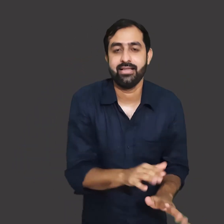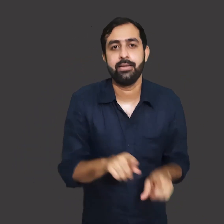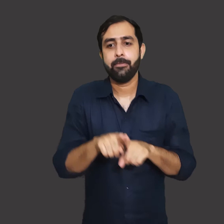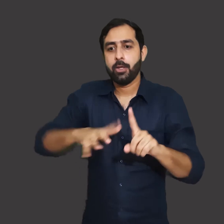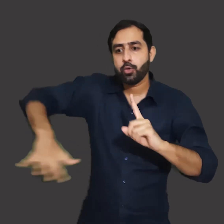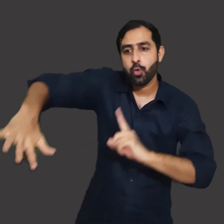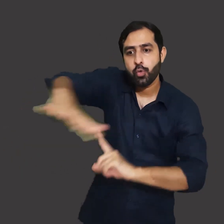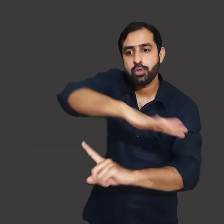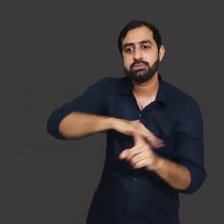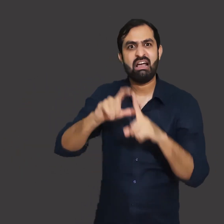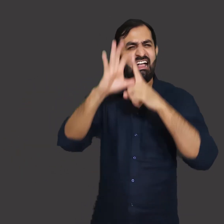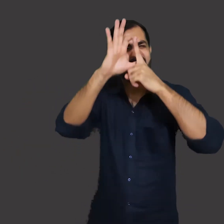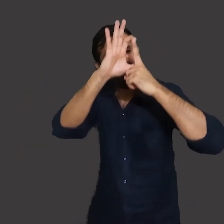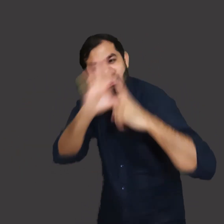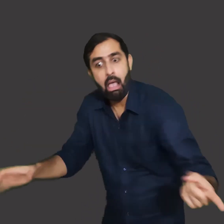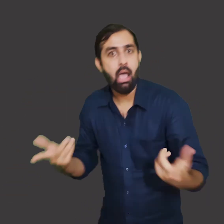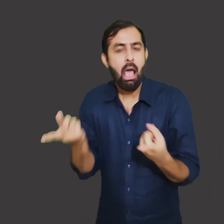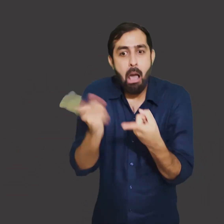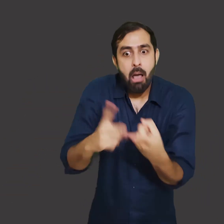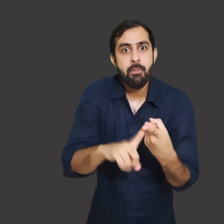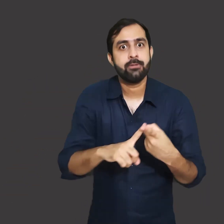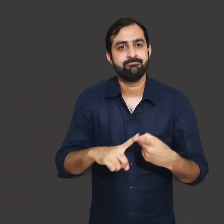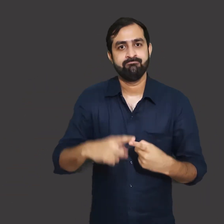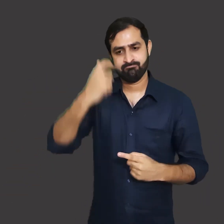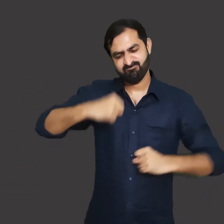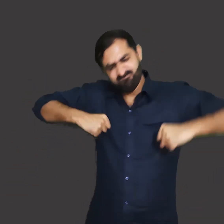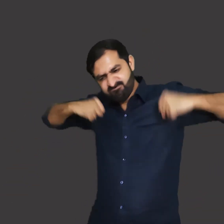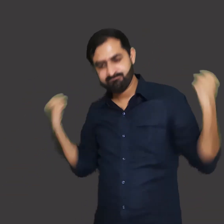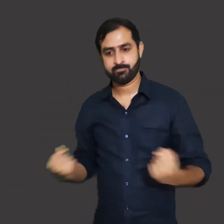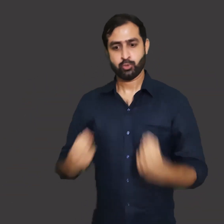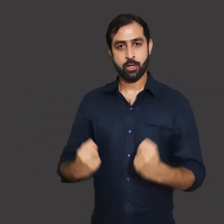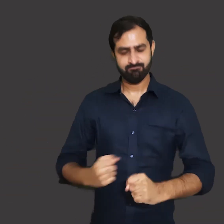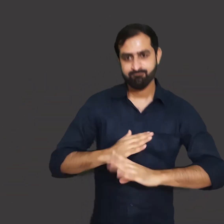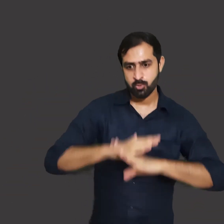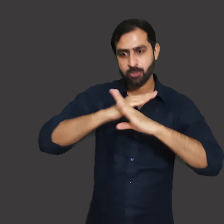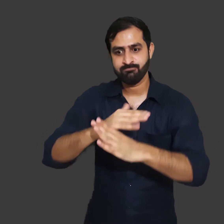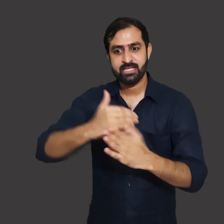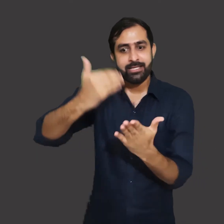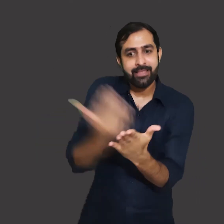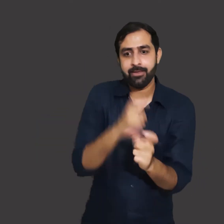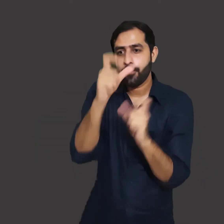Some awards are given to honor the bravery of a person, who always work for protection